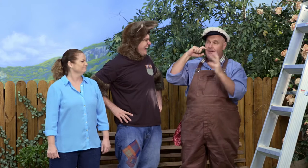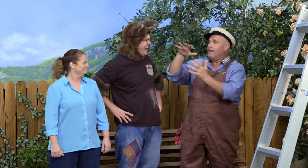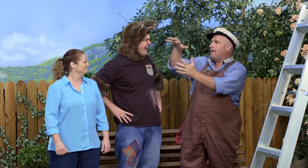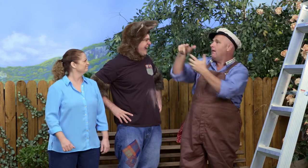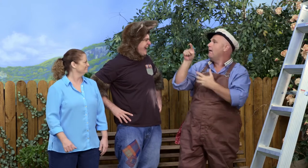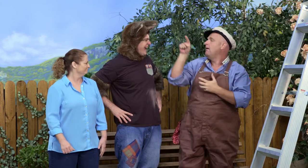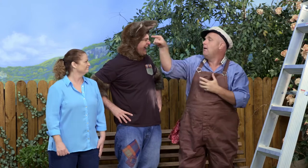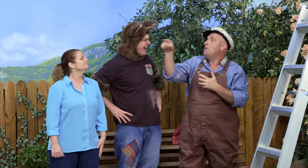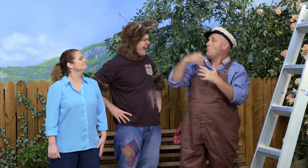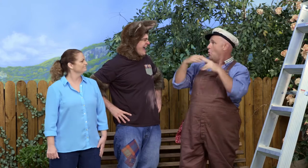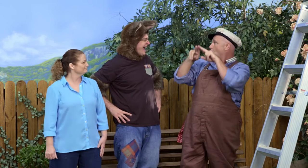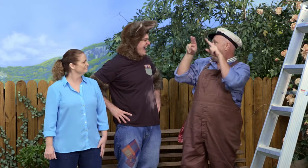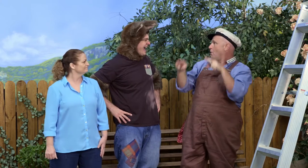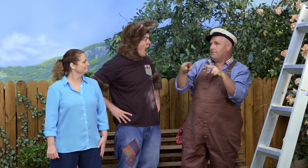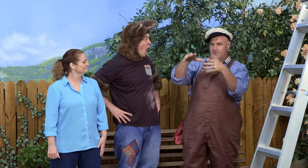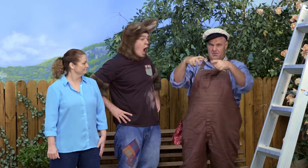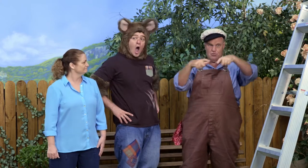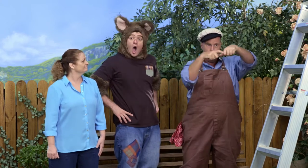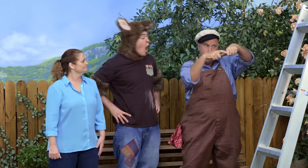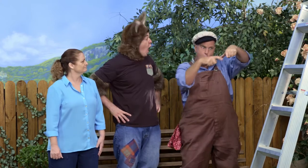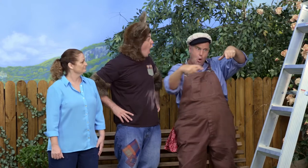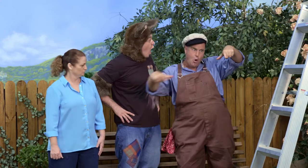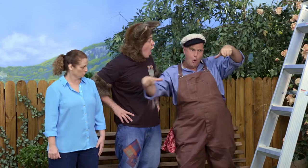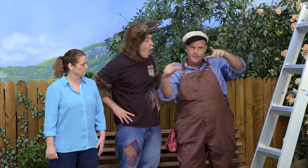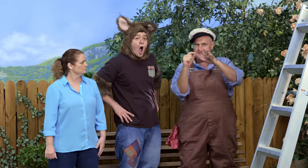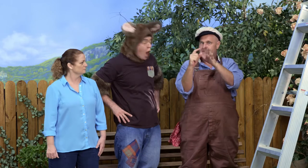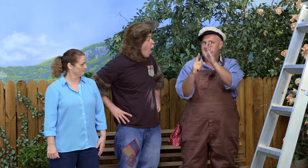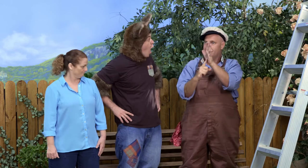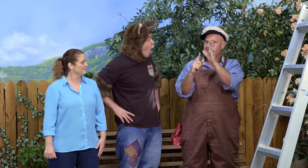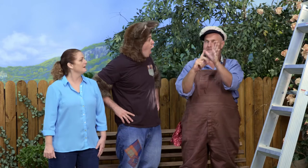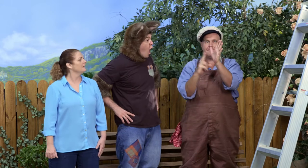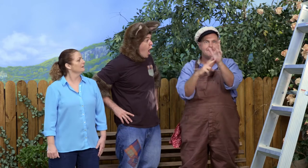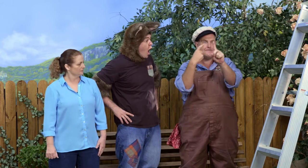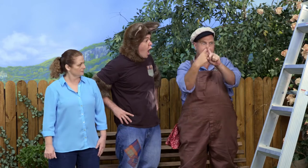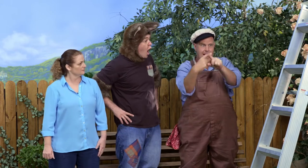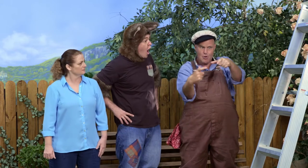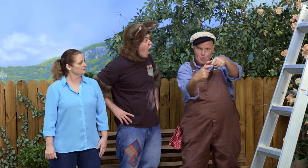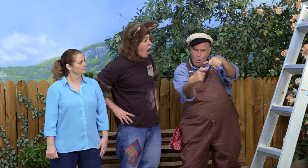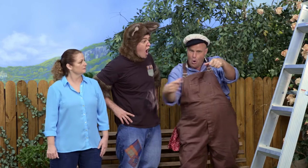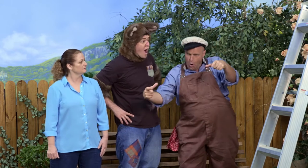Why don't I go and get a plank of wood from my place and we can rest it on the rungs